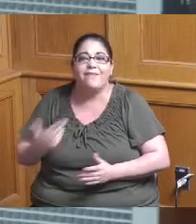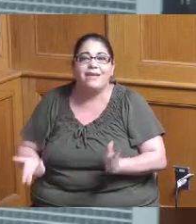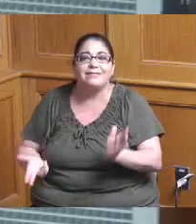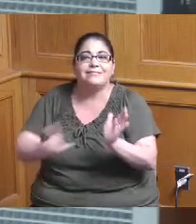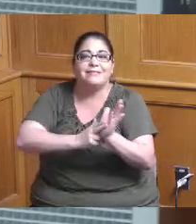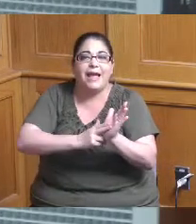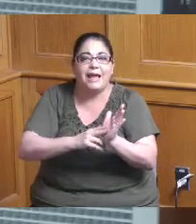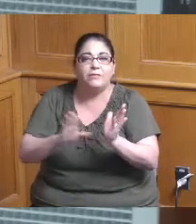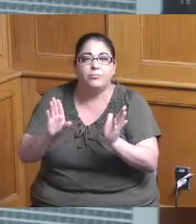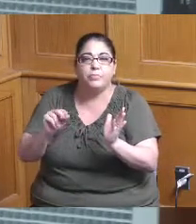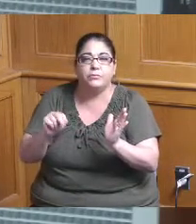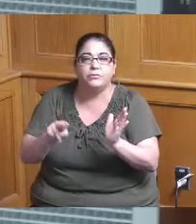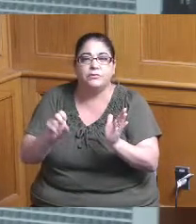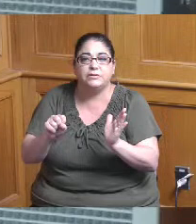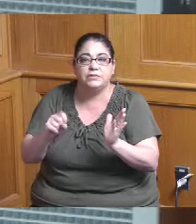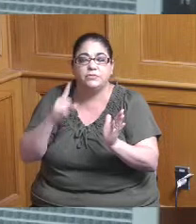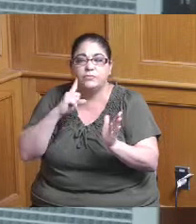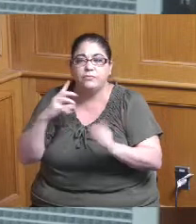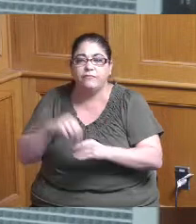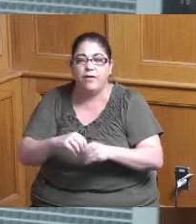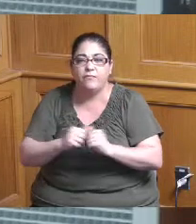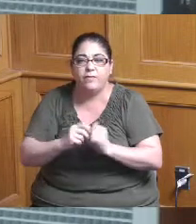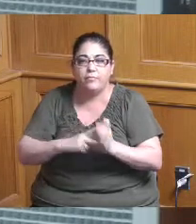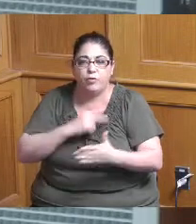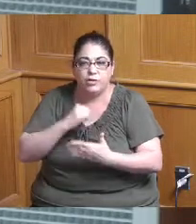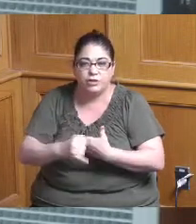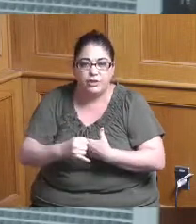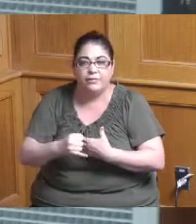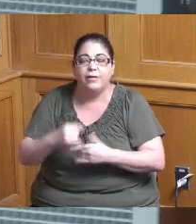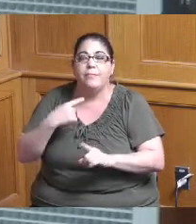to to be involved with the project and also kind of their their equity situation from